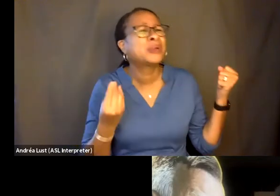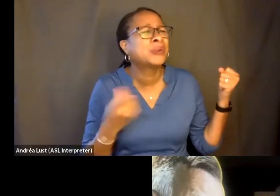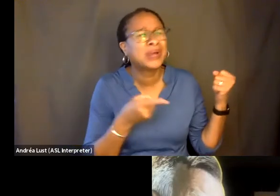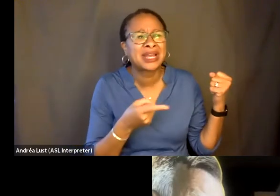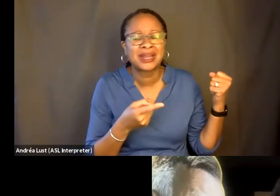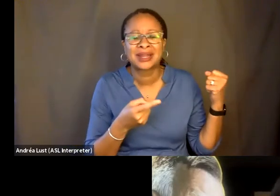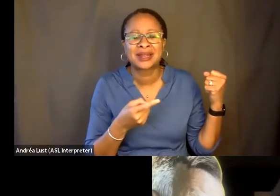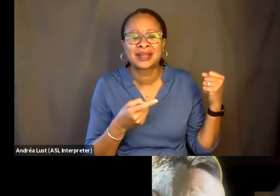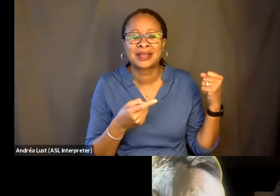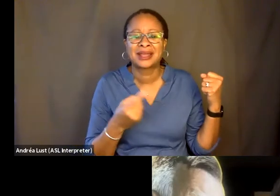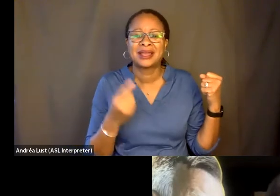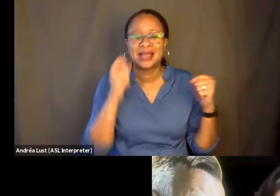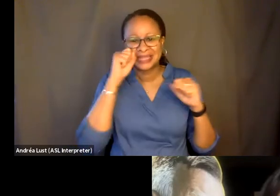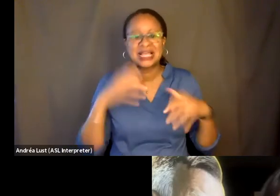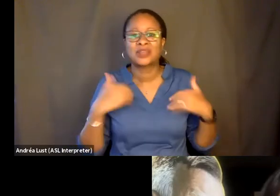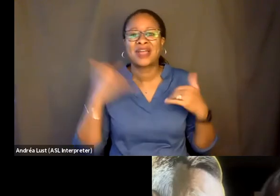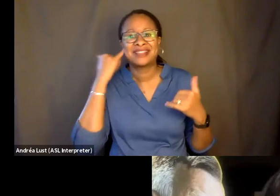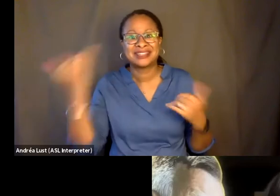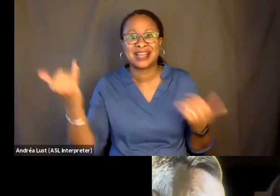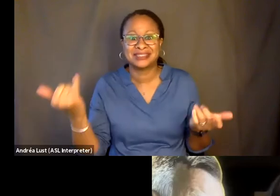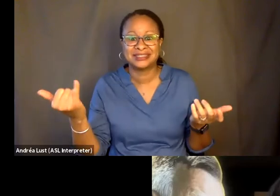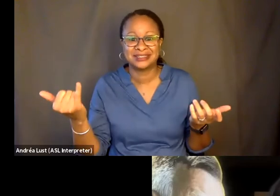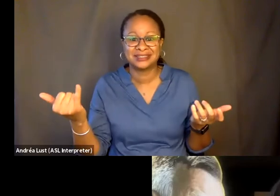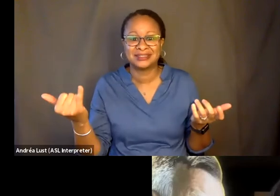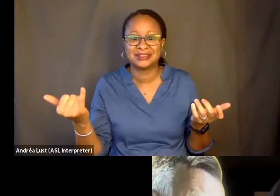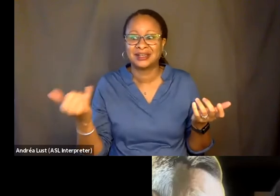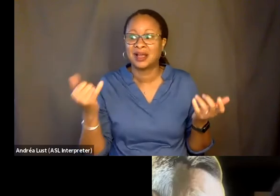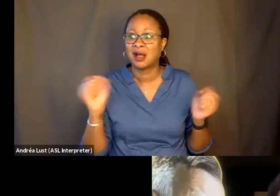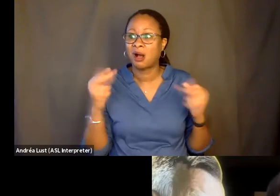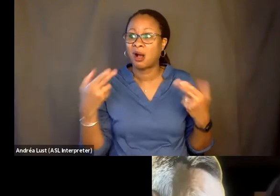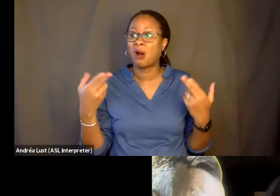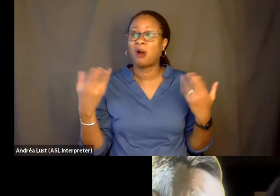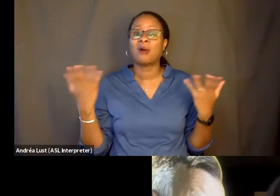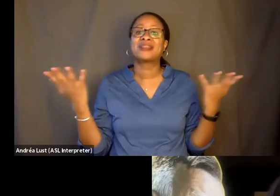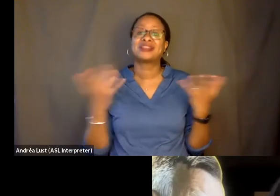And then, suddenly, we have this idea, right. Oh, this is what we show--